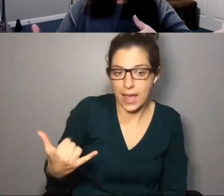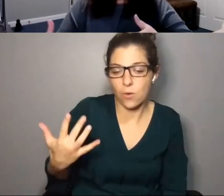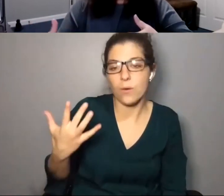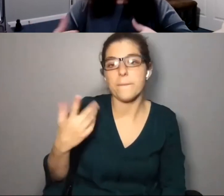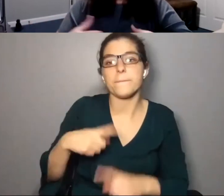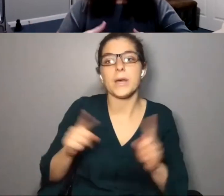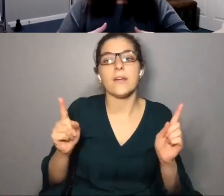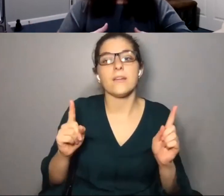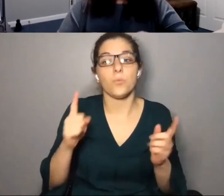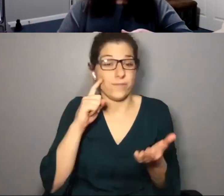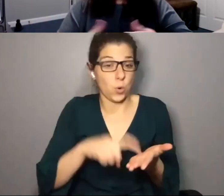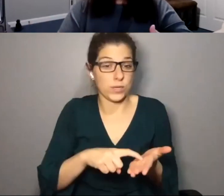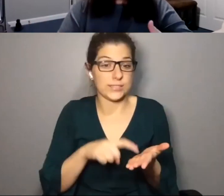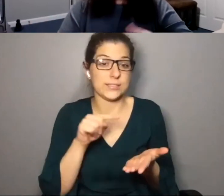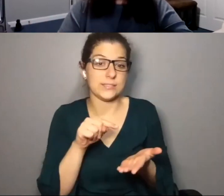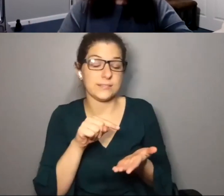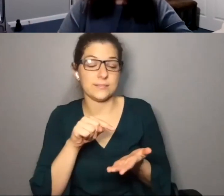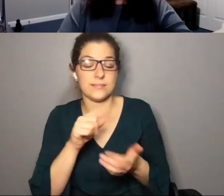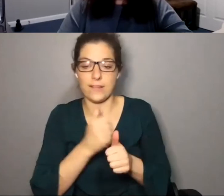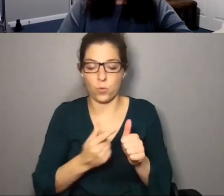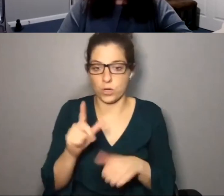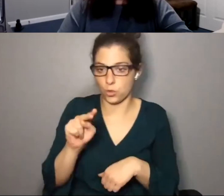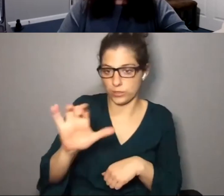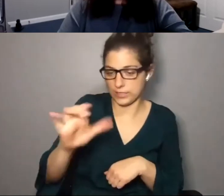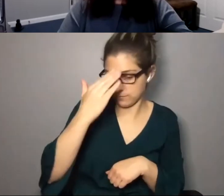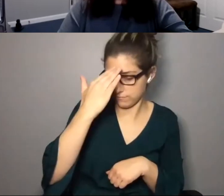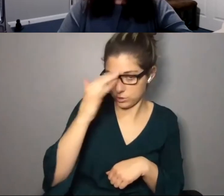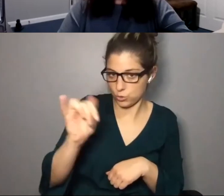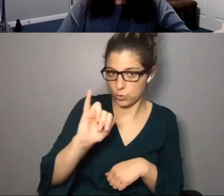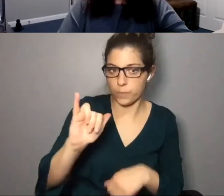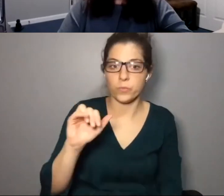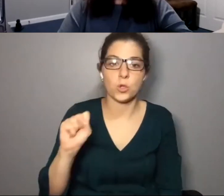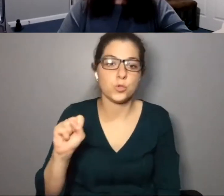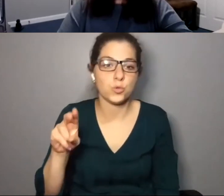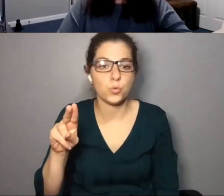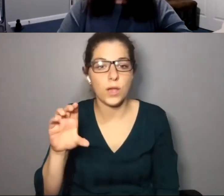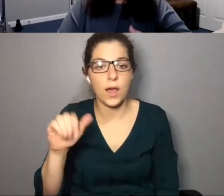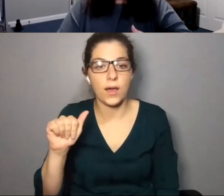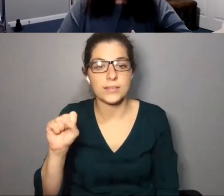as we go into more of a hybrid model. One of the things we found, everyone is New York City